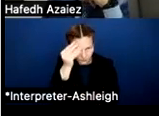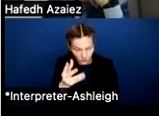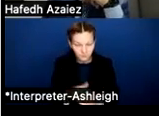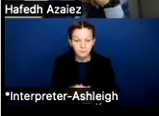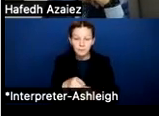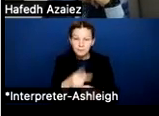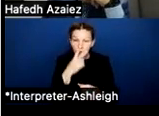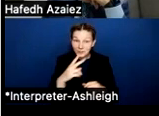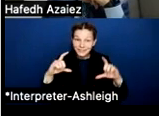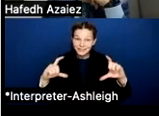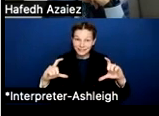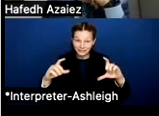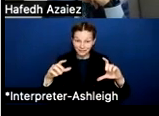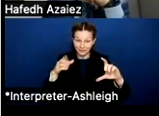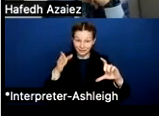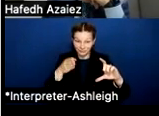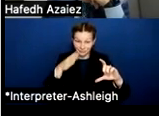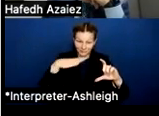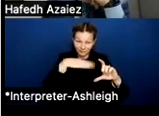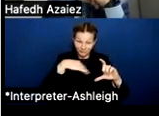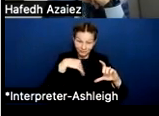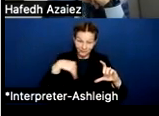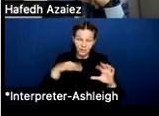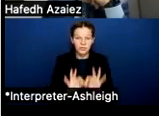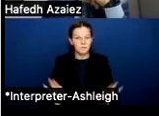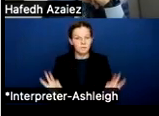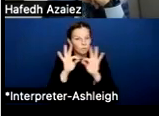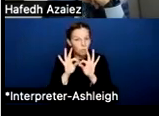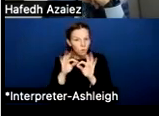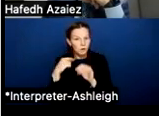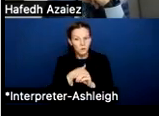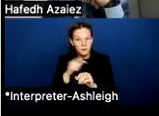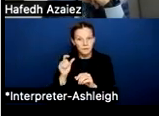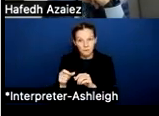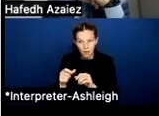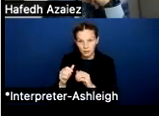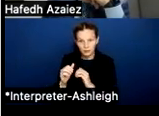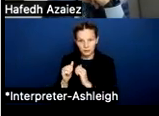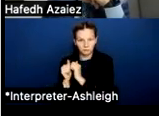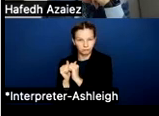in those lower years of experience ranges as well. The reason being,